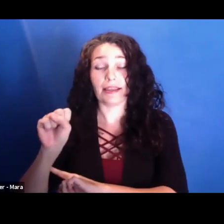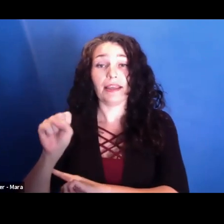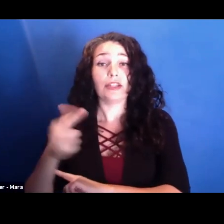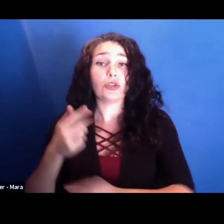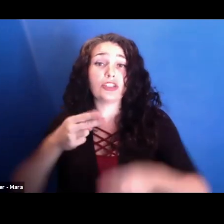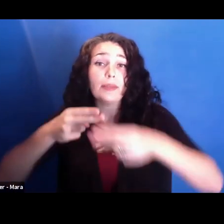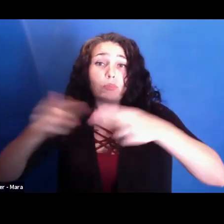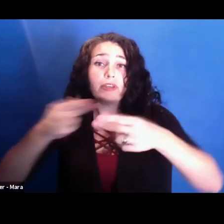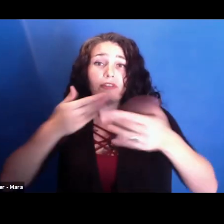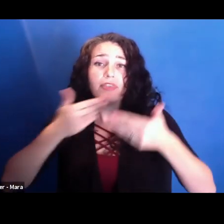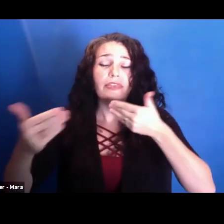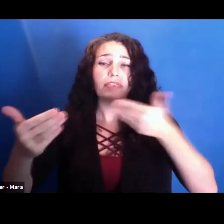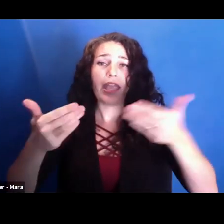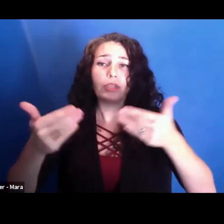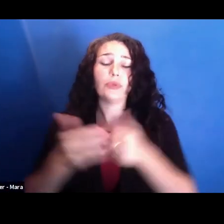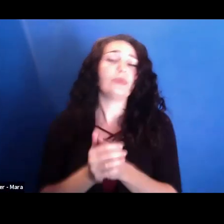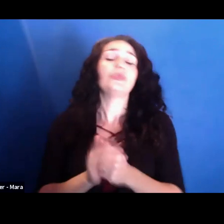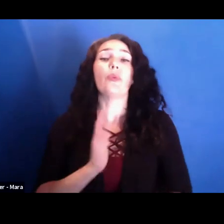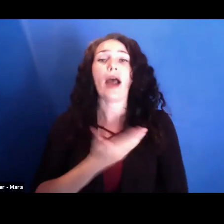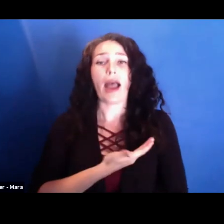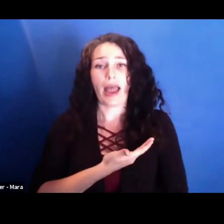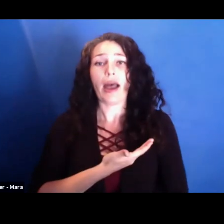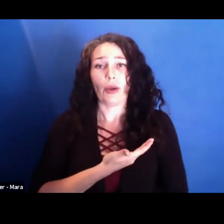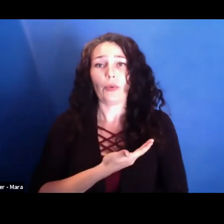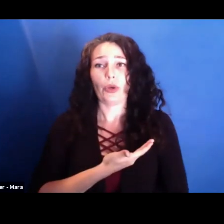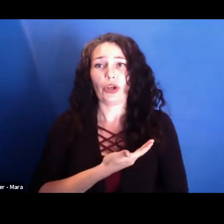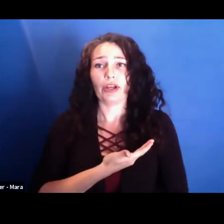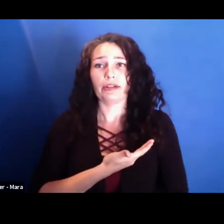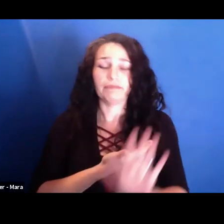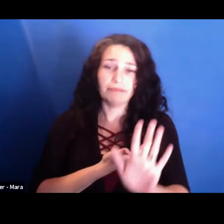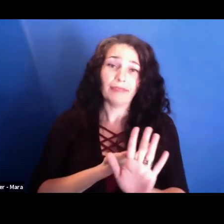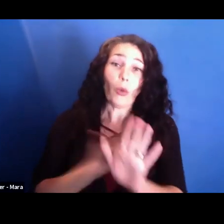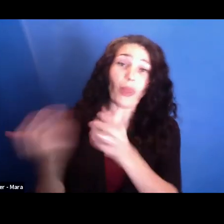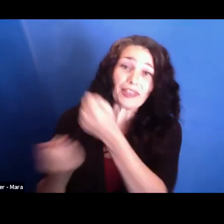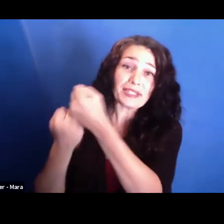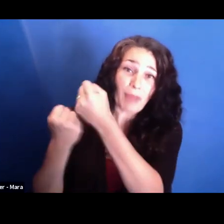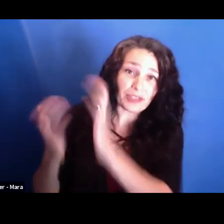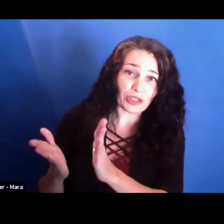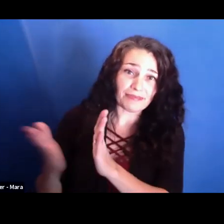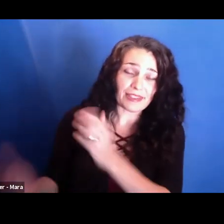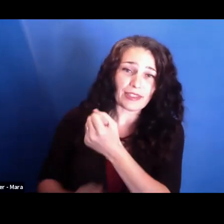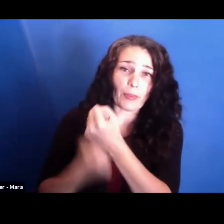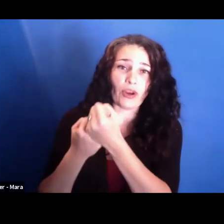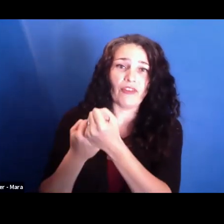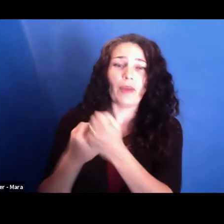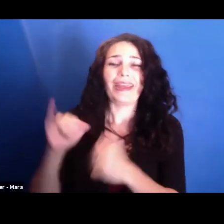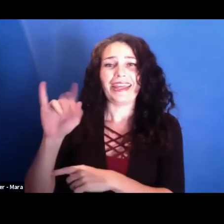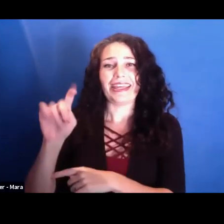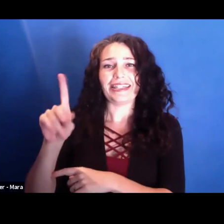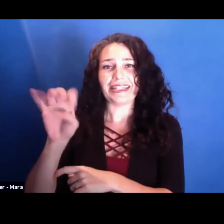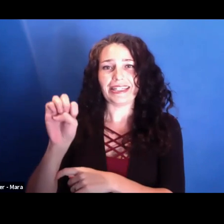to our sponsor support from IndieWire, along with media